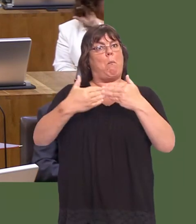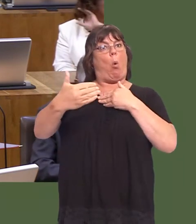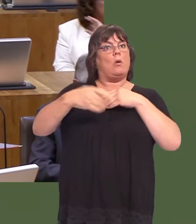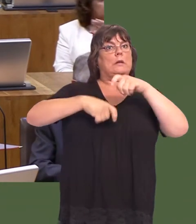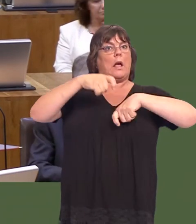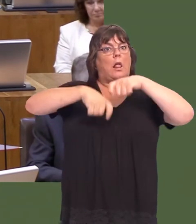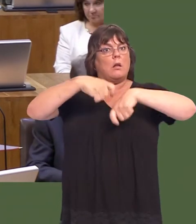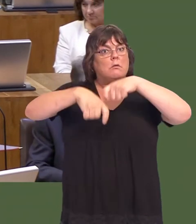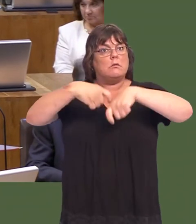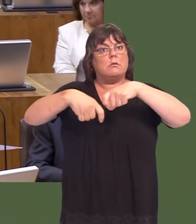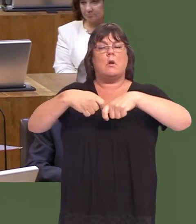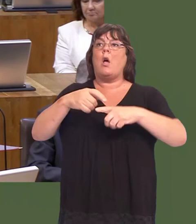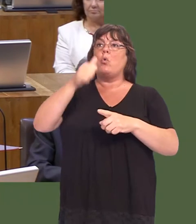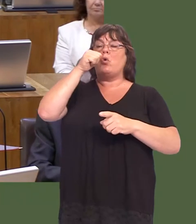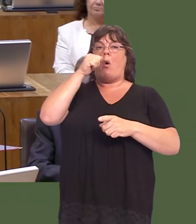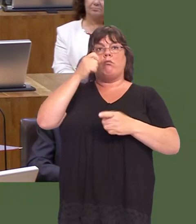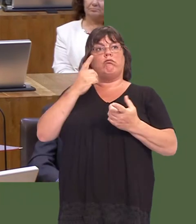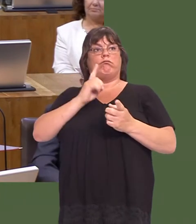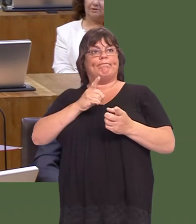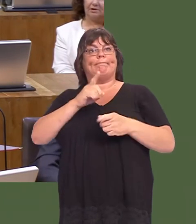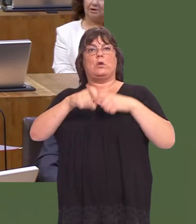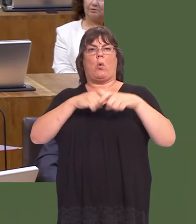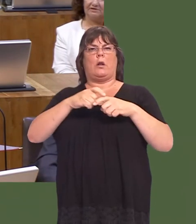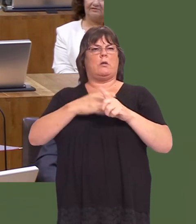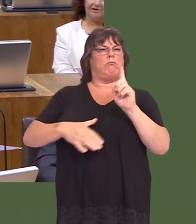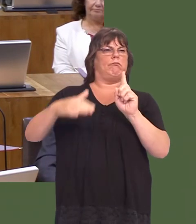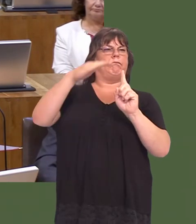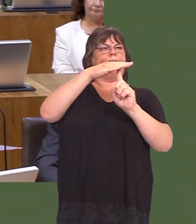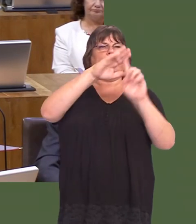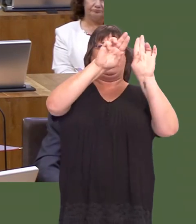We know, of course, that cycling, again, is one of those sports that is an elite sport